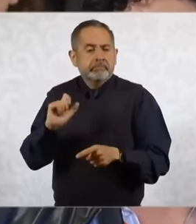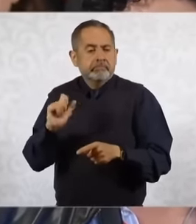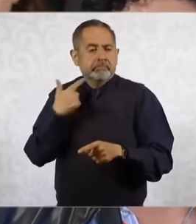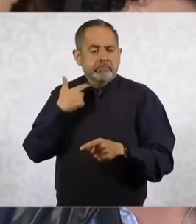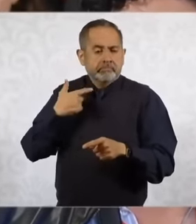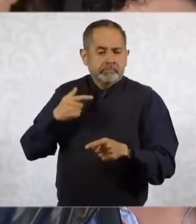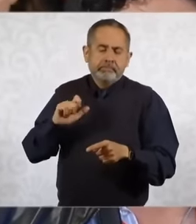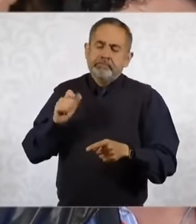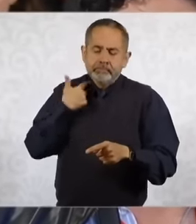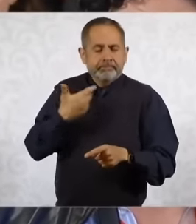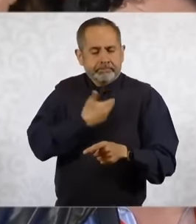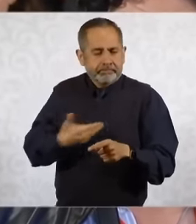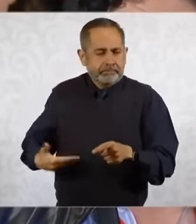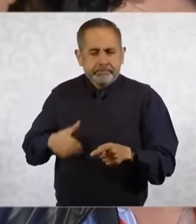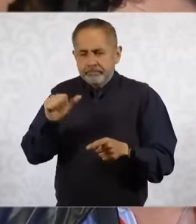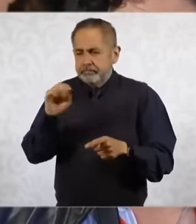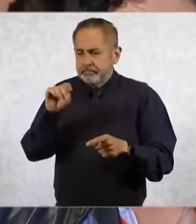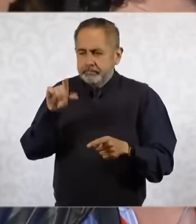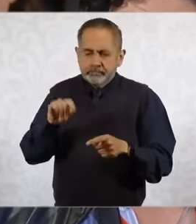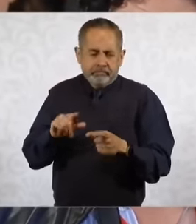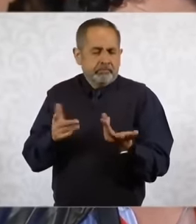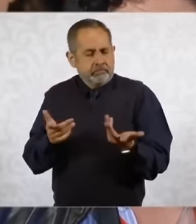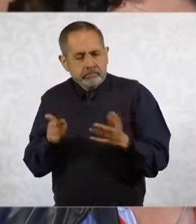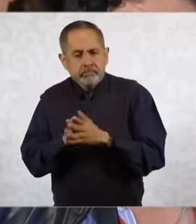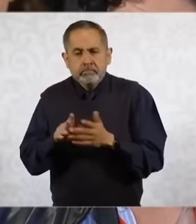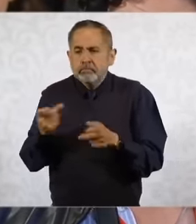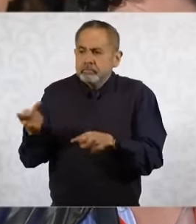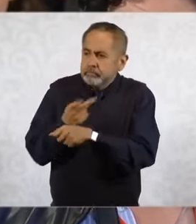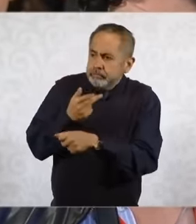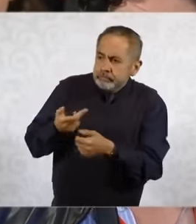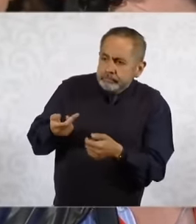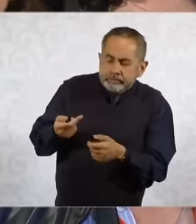the former president Andrés Manuel López Obrador and the follow-up that they were giving to the